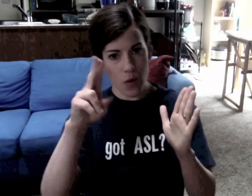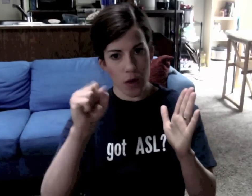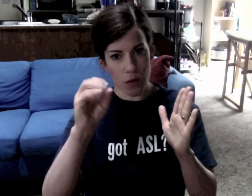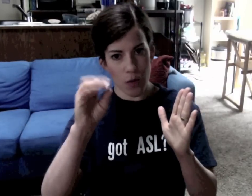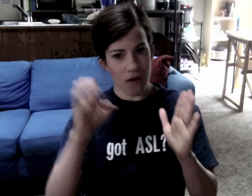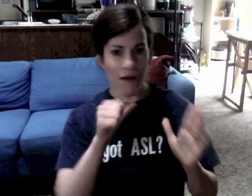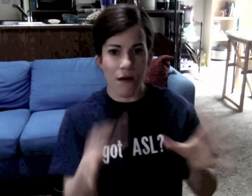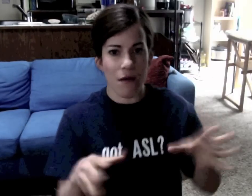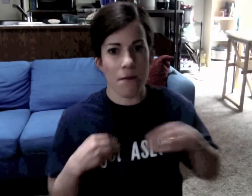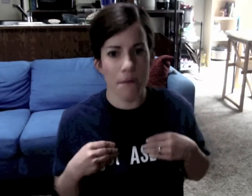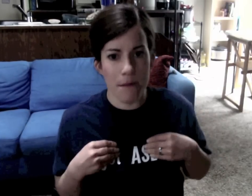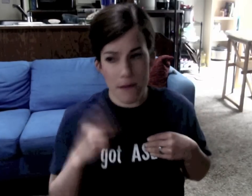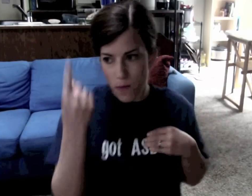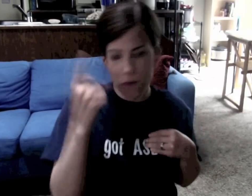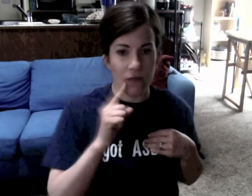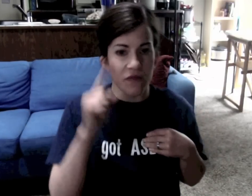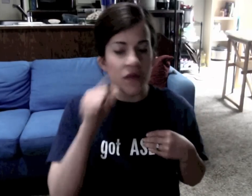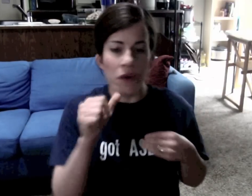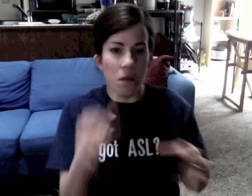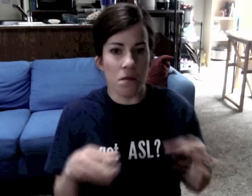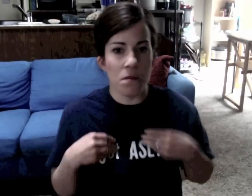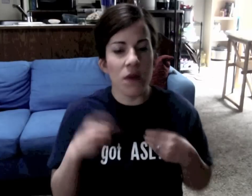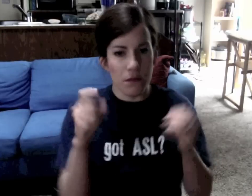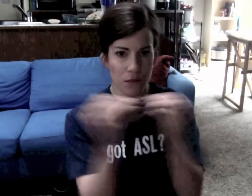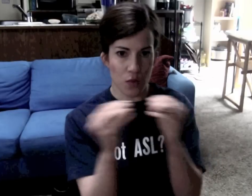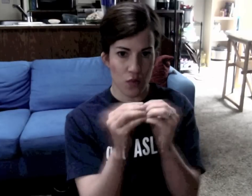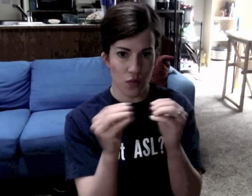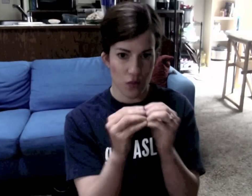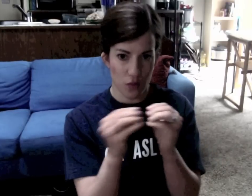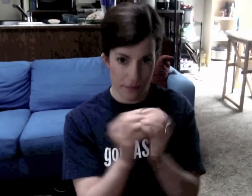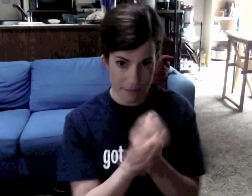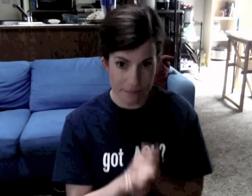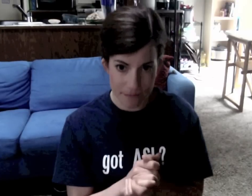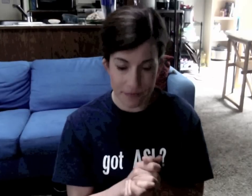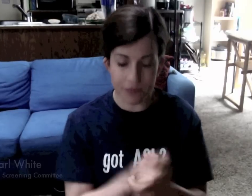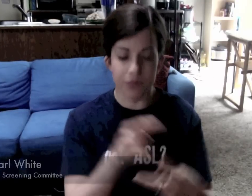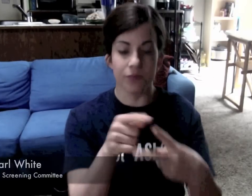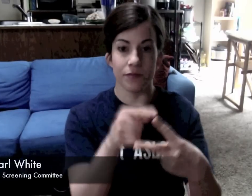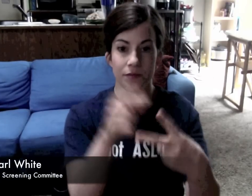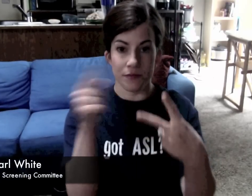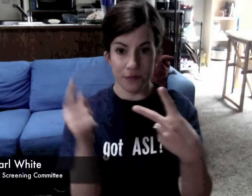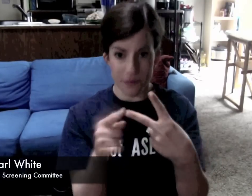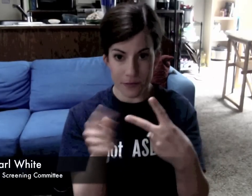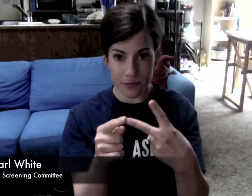We need to show USOE that is not acceptable to have one deaf member. They need to add more. The second complaint to make: